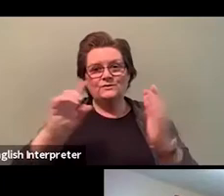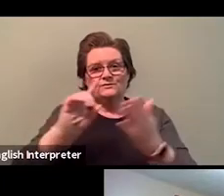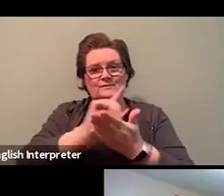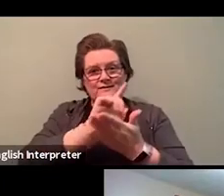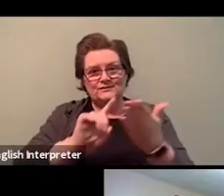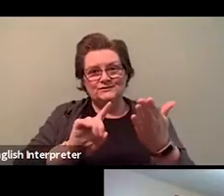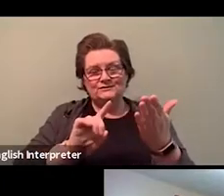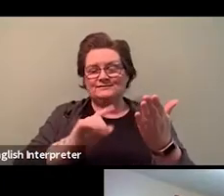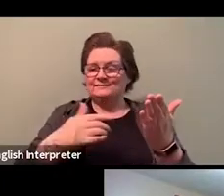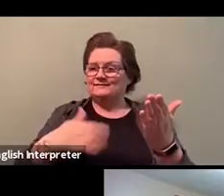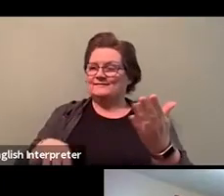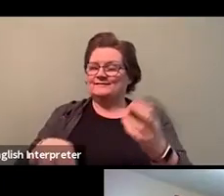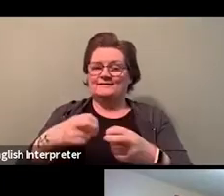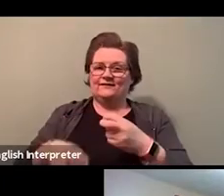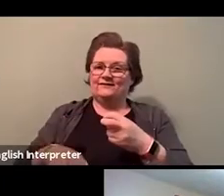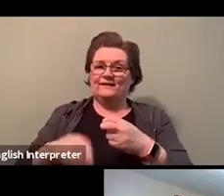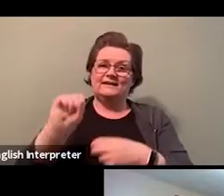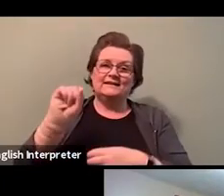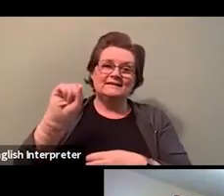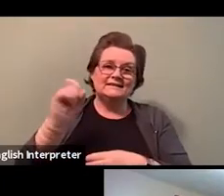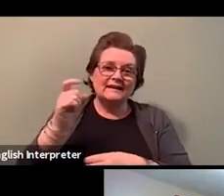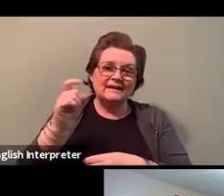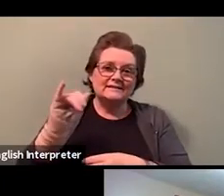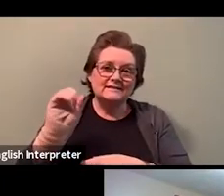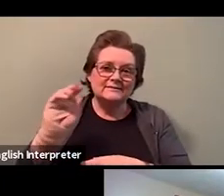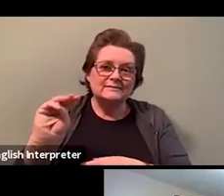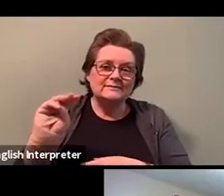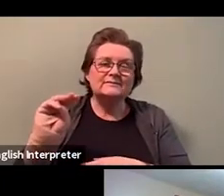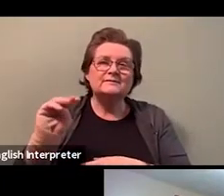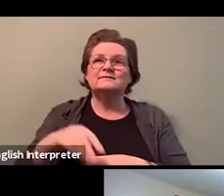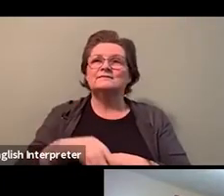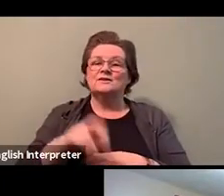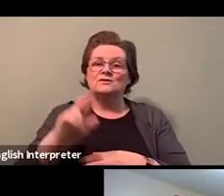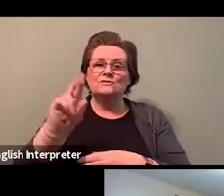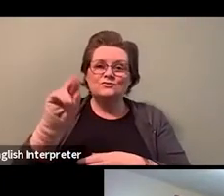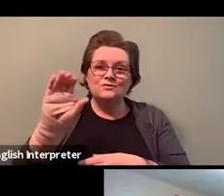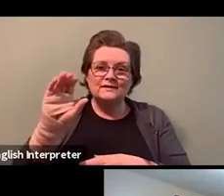because the very act of imagining it makes it so real.